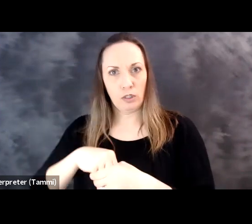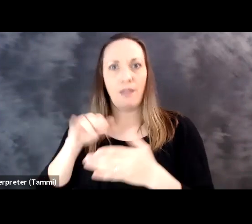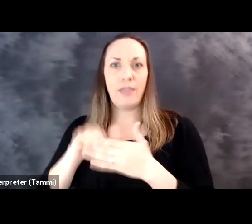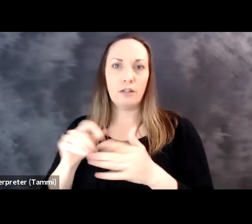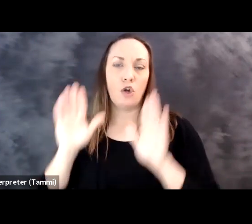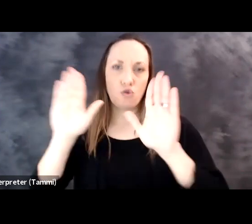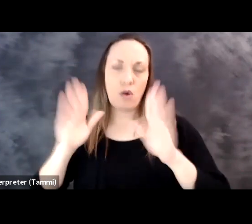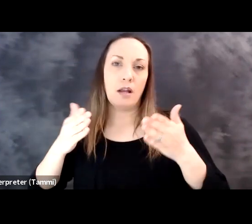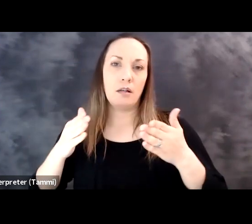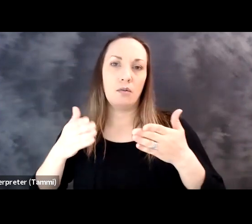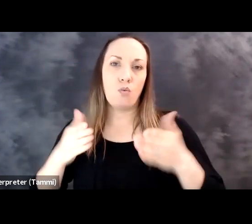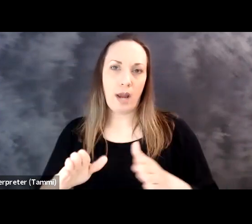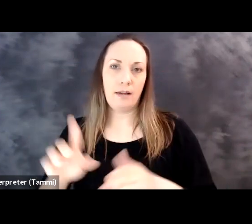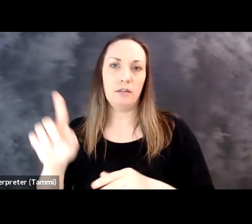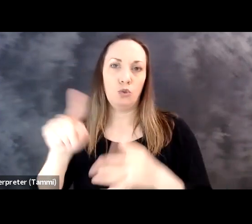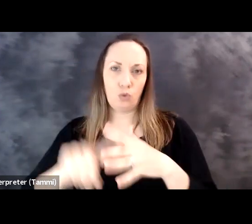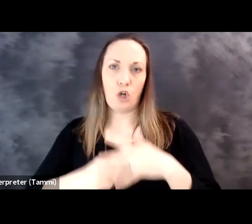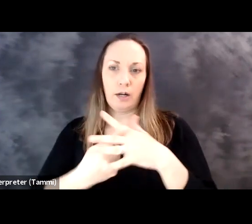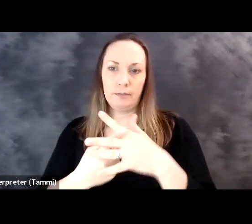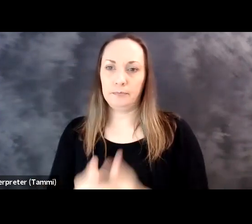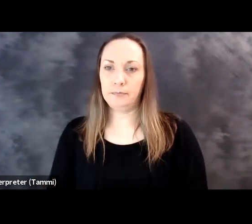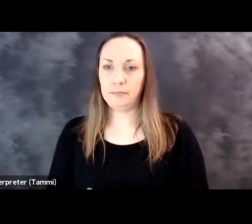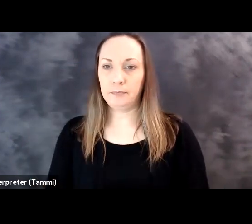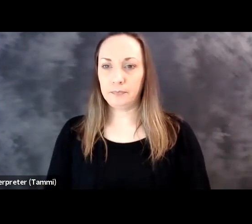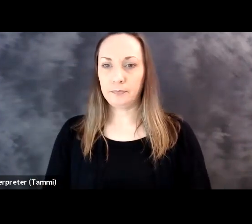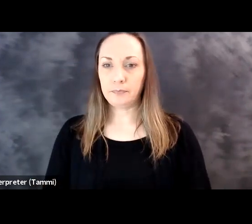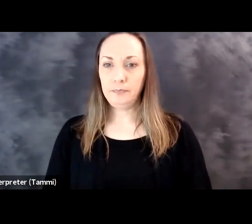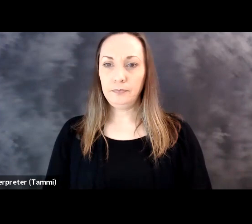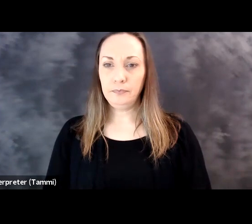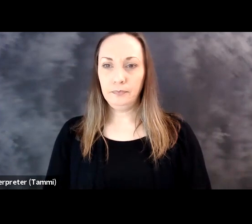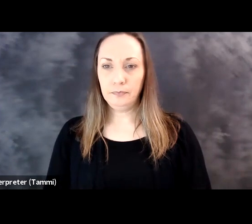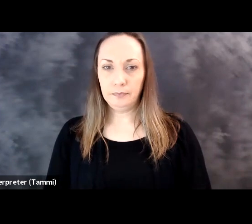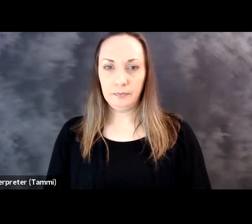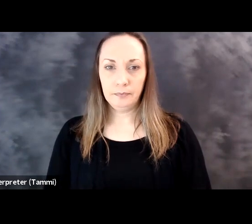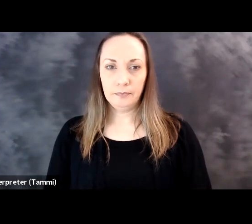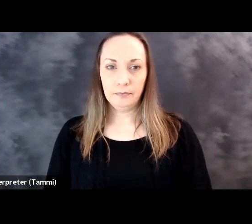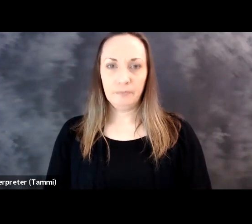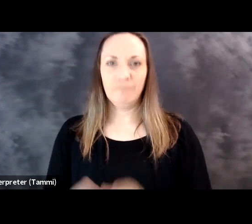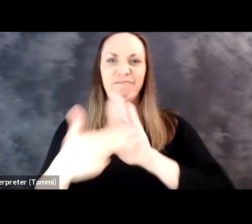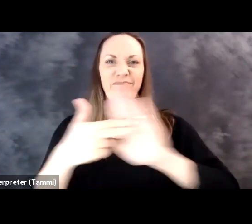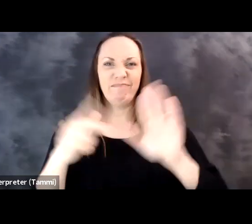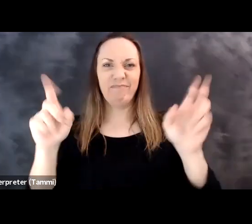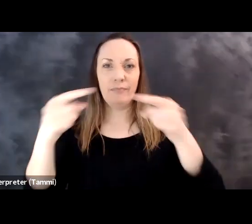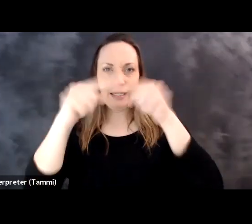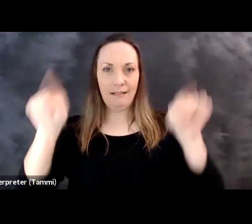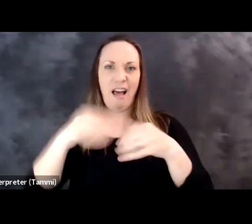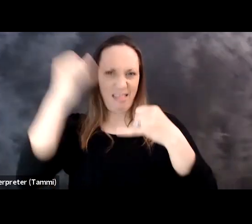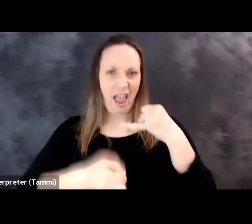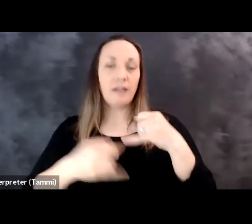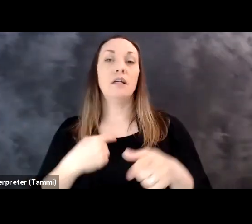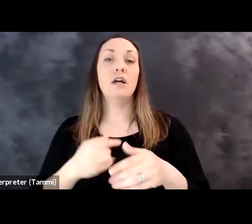really great place to start. Okay.